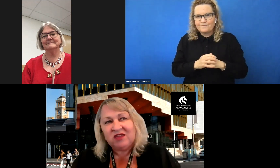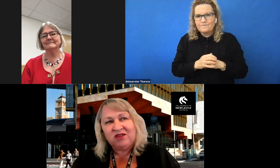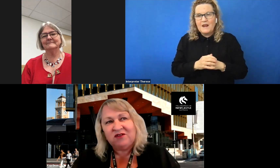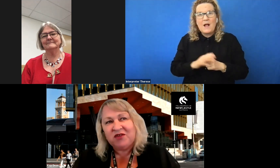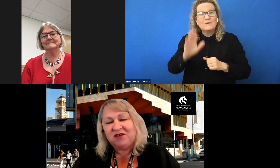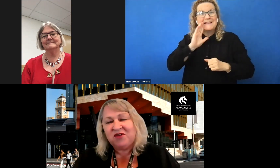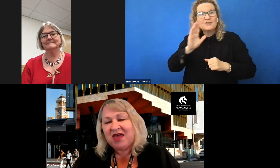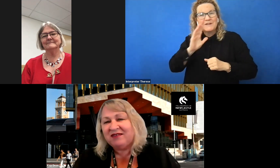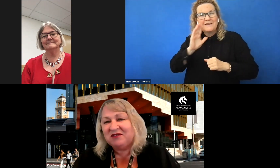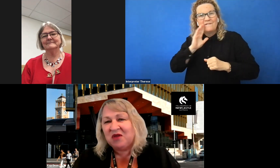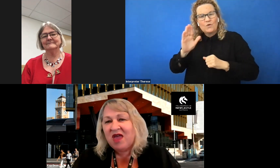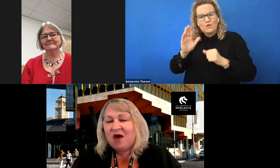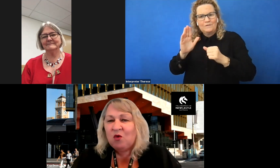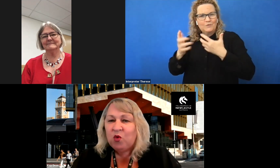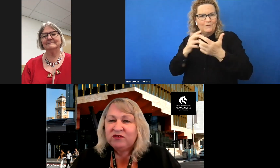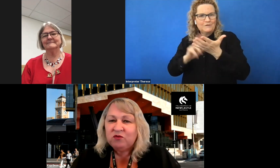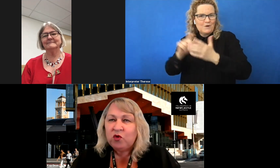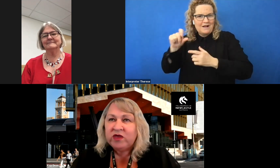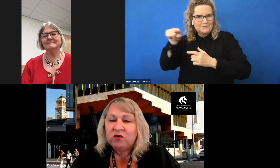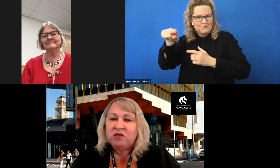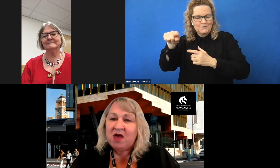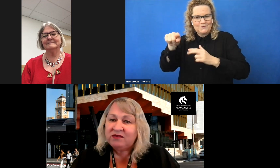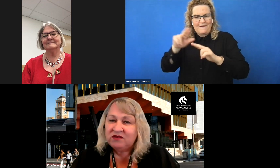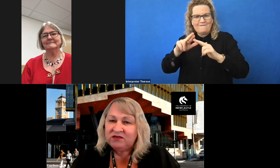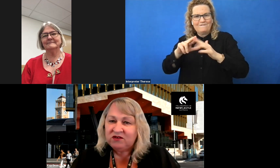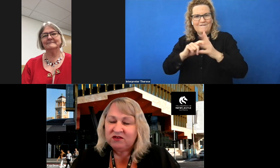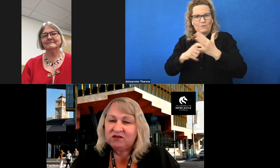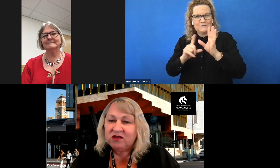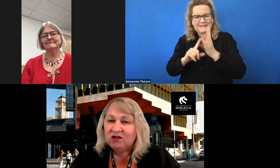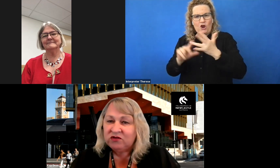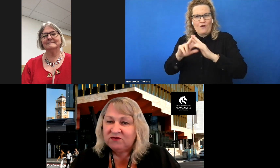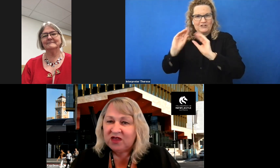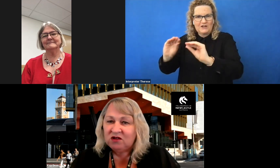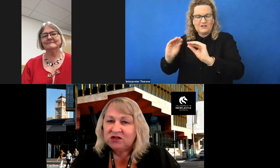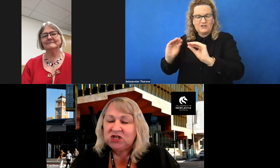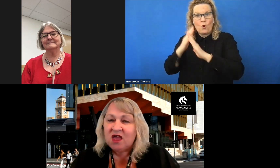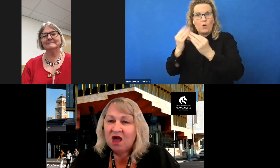at the University of Newcastle, was working with a Masters students on inclusive technology.